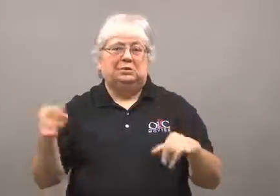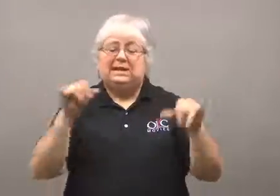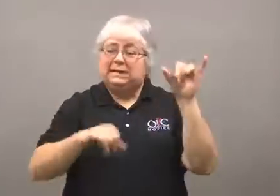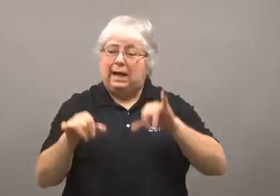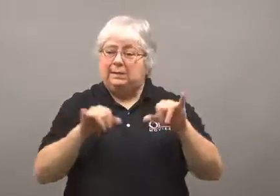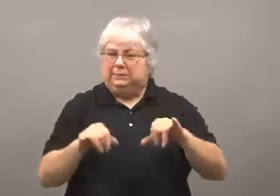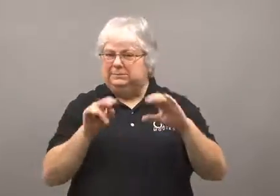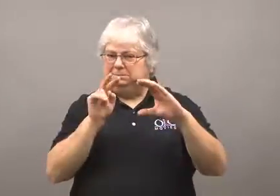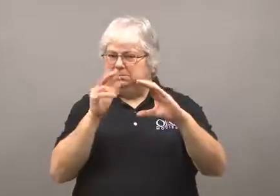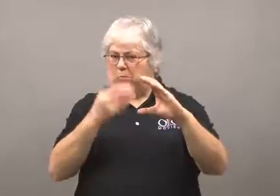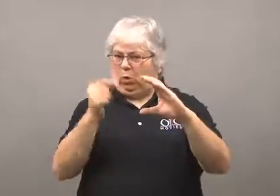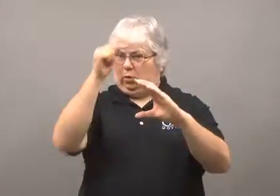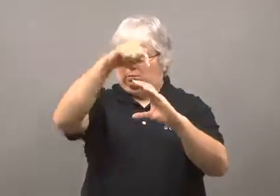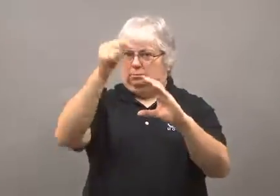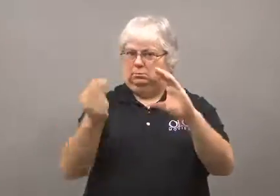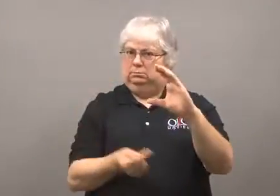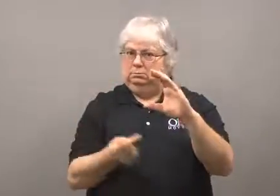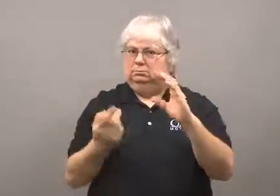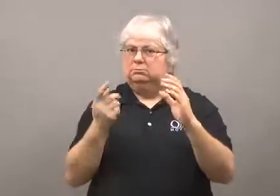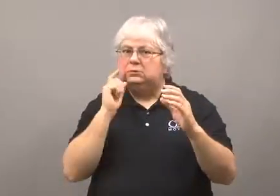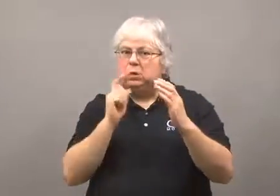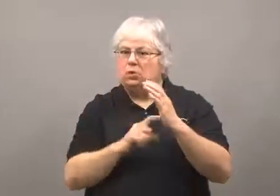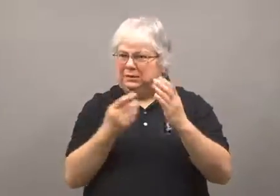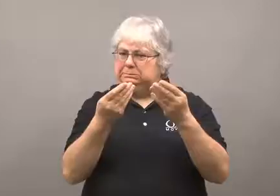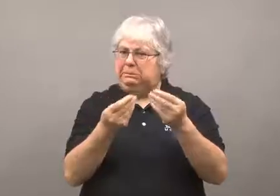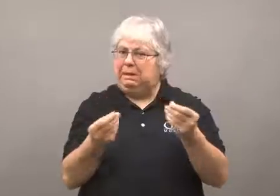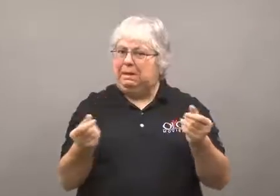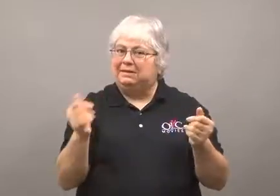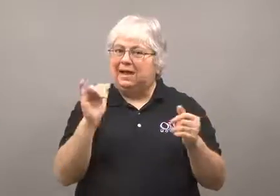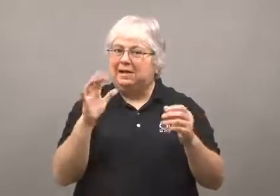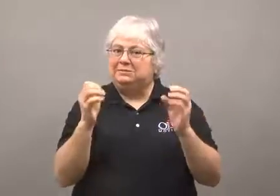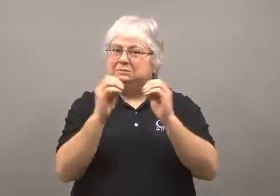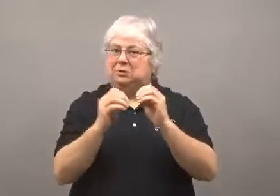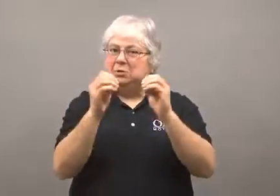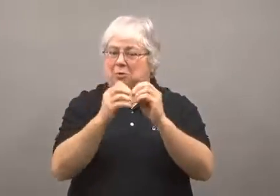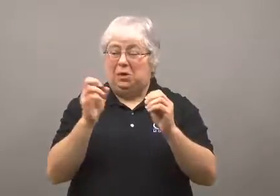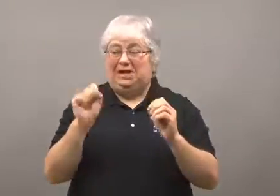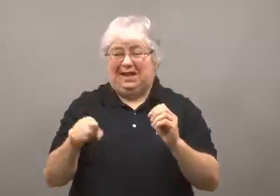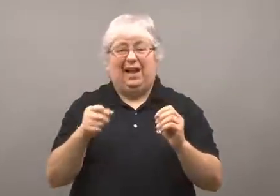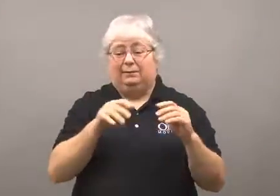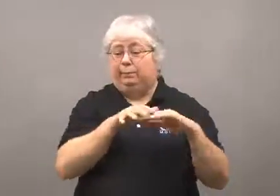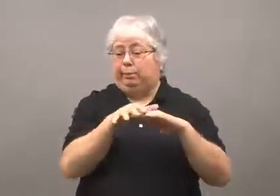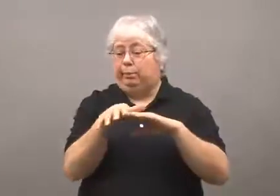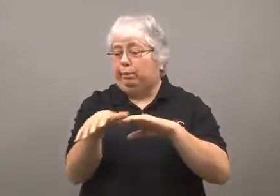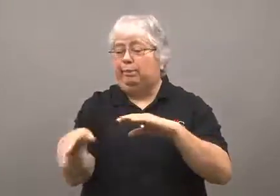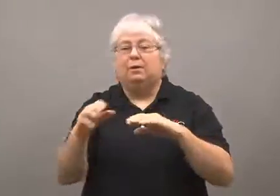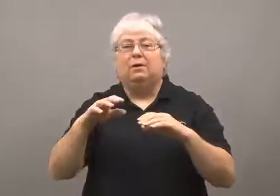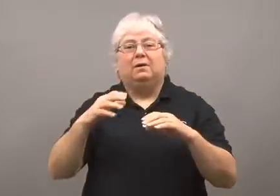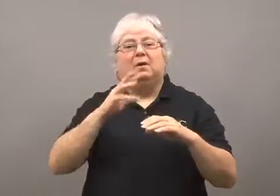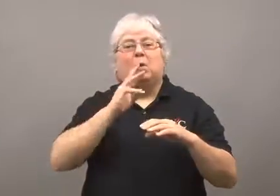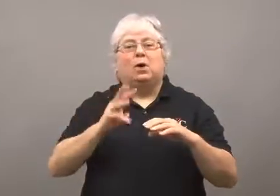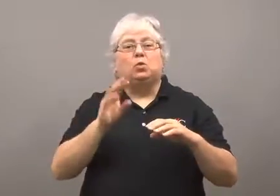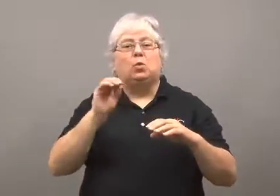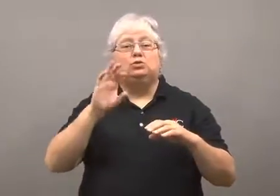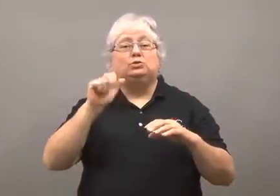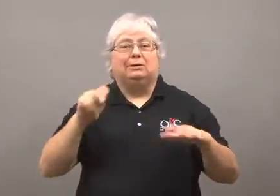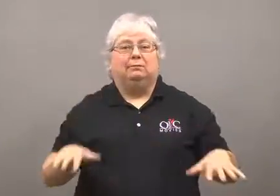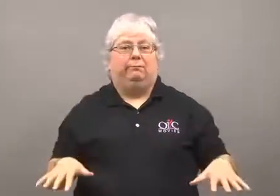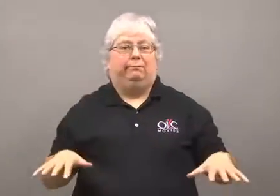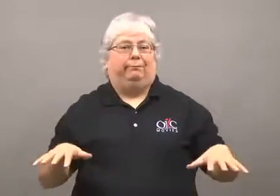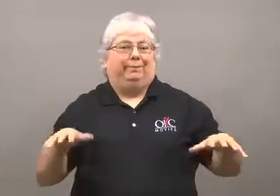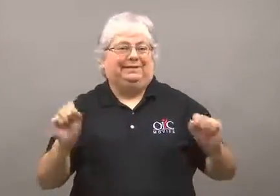Scientists have noted both poles melting, which could cause a rise in sea levels.